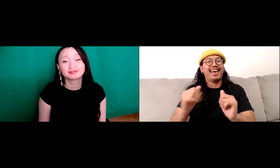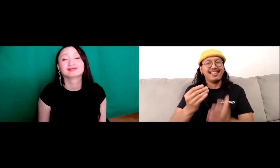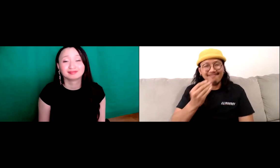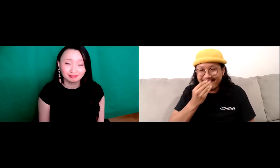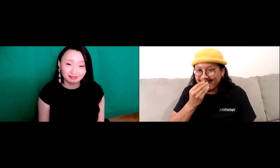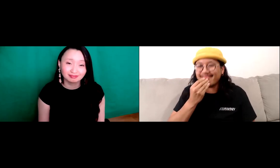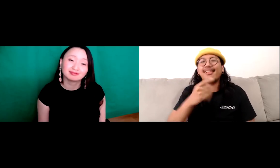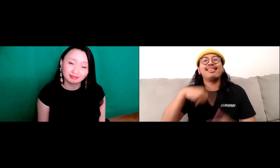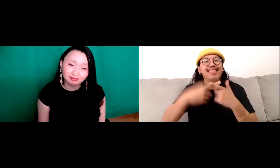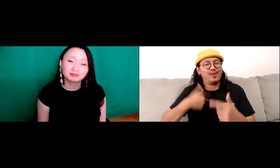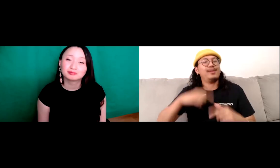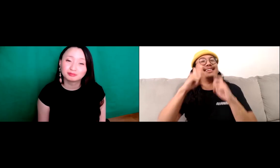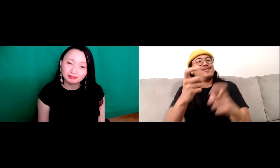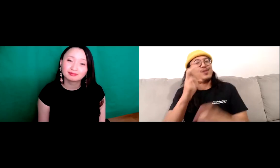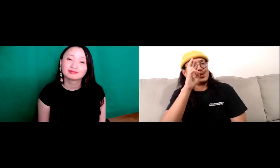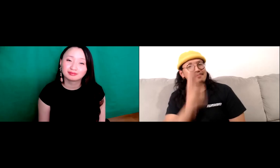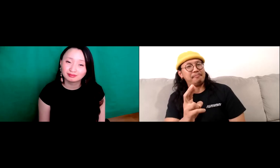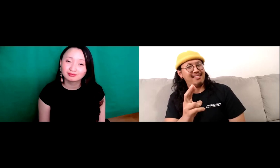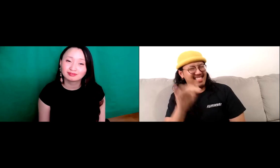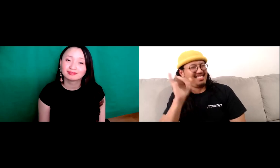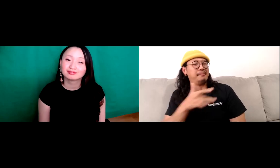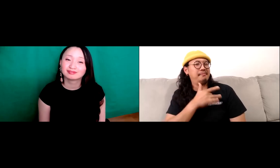out there. Try the foods.